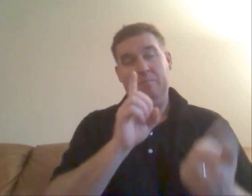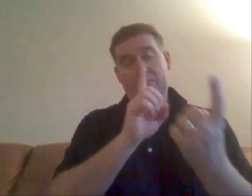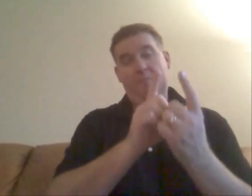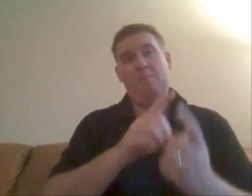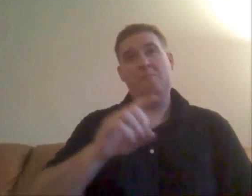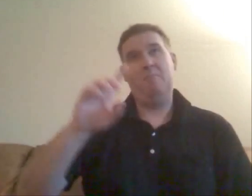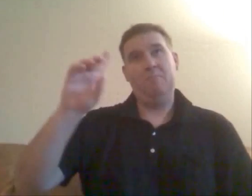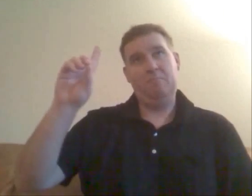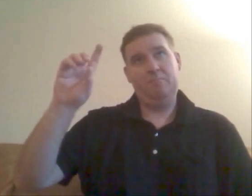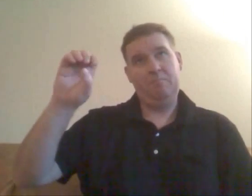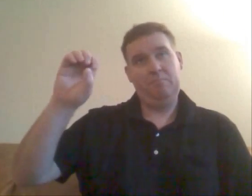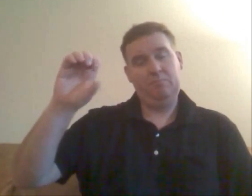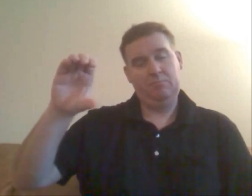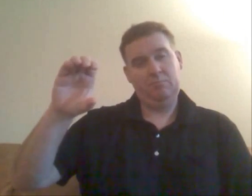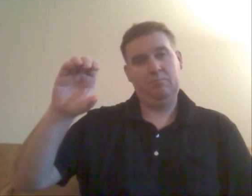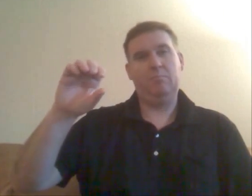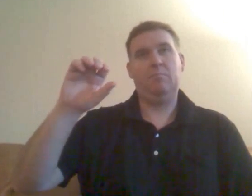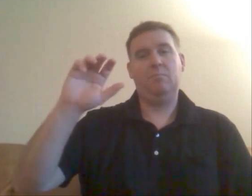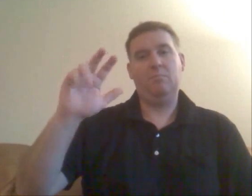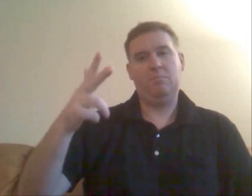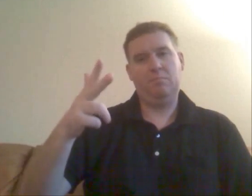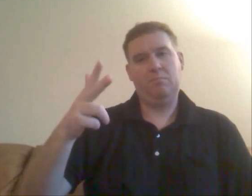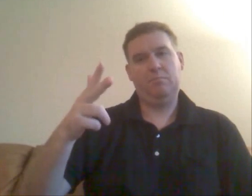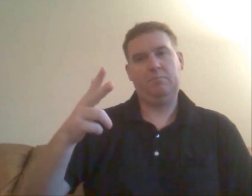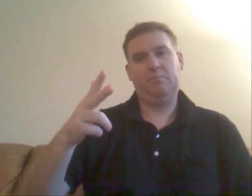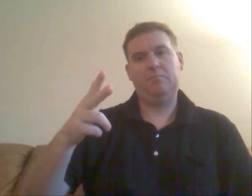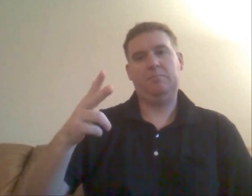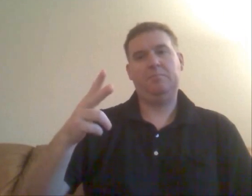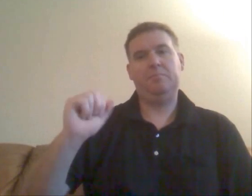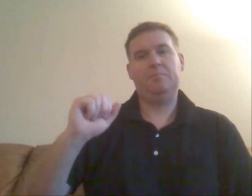They met December 3rd. Where?